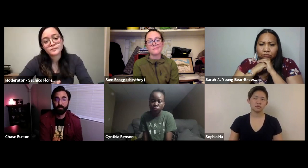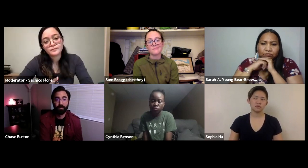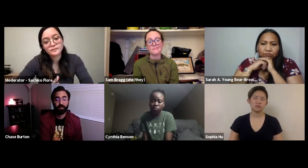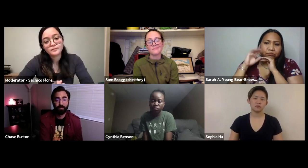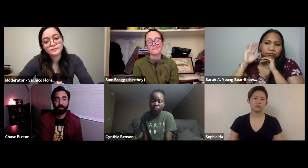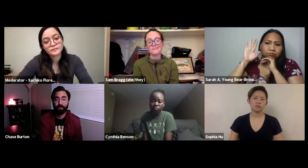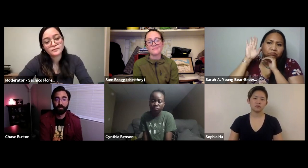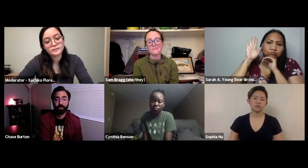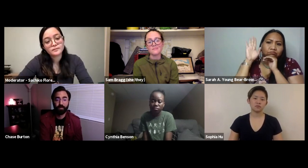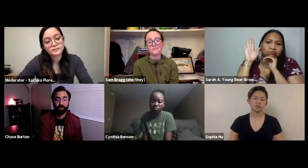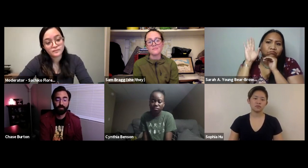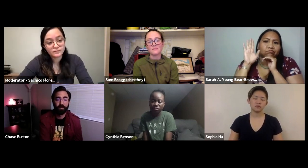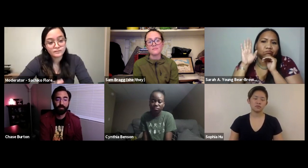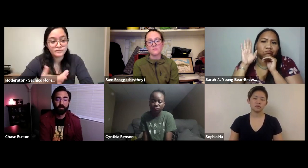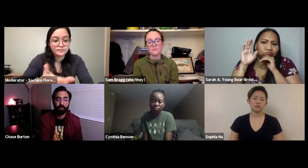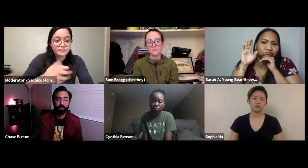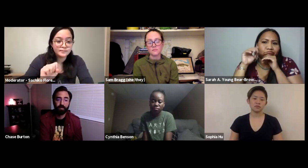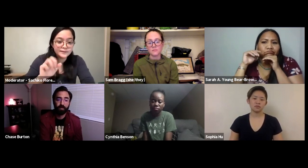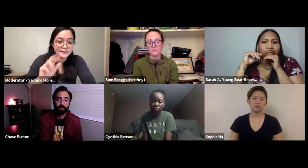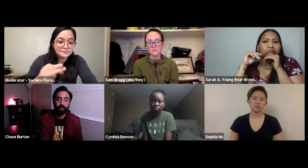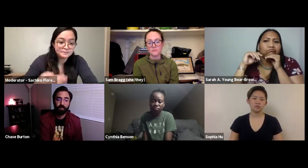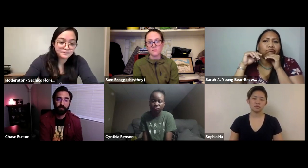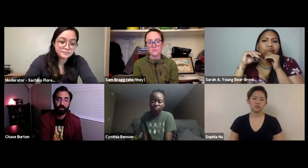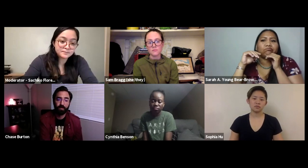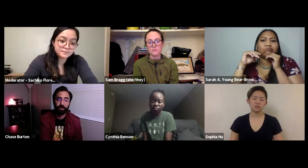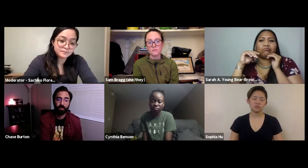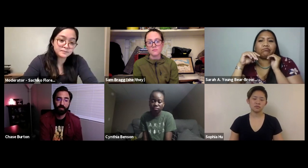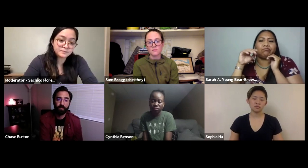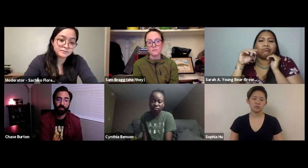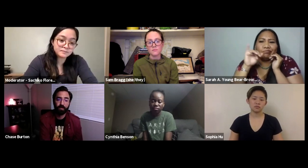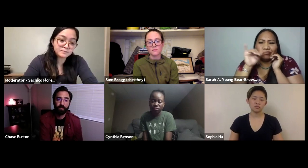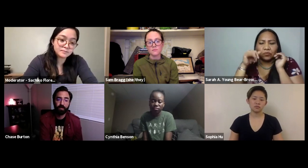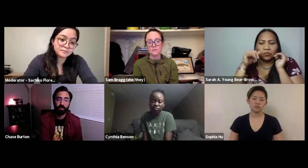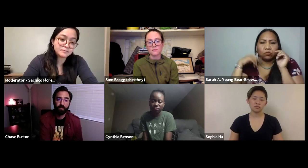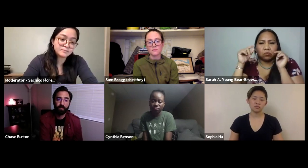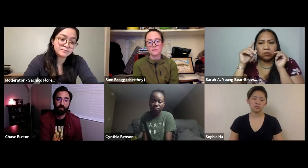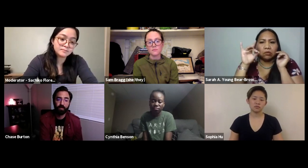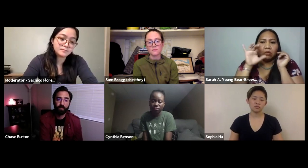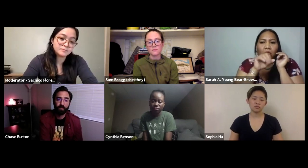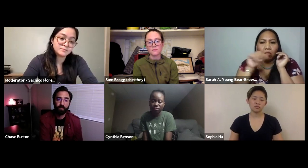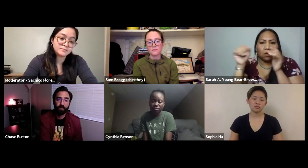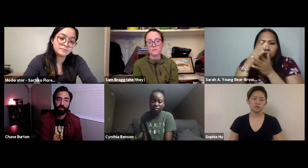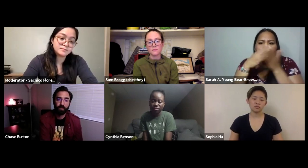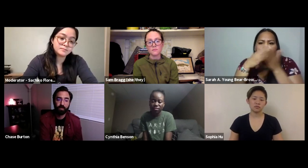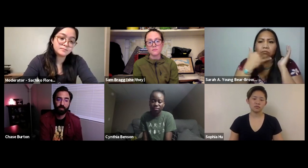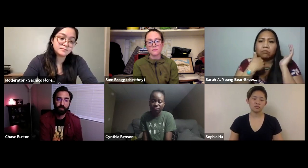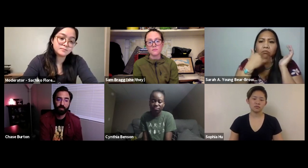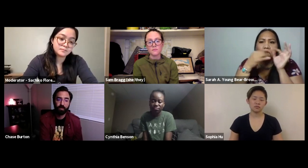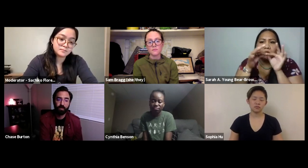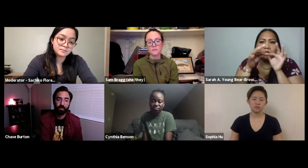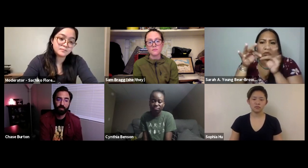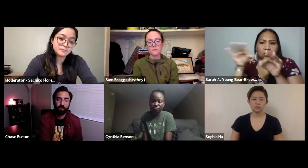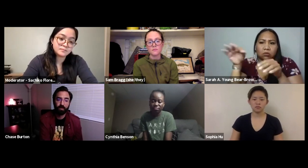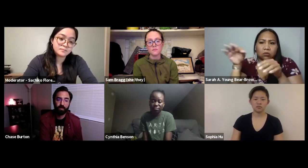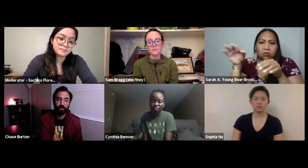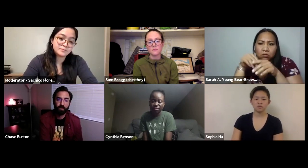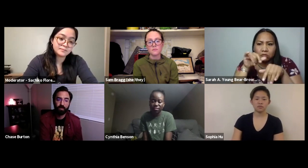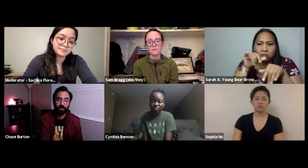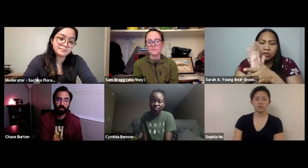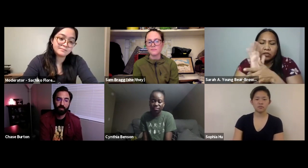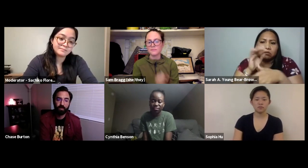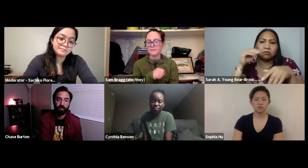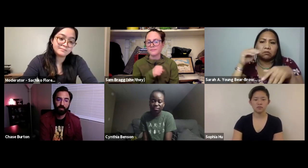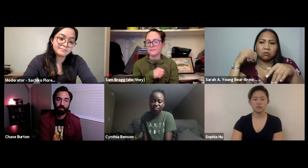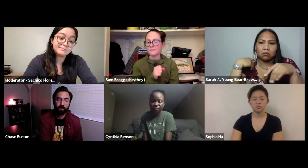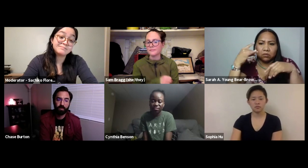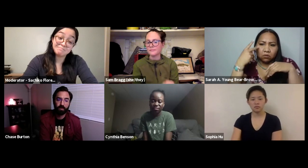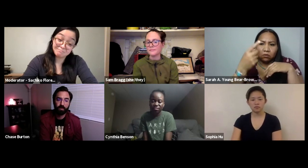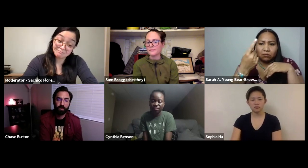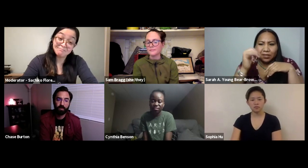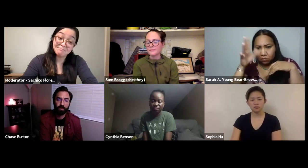try to explain that information to them? SARAH: I caught some errors in the film's